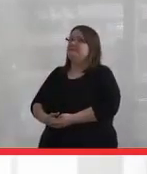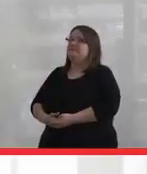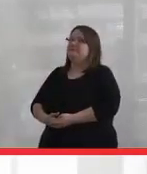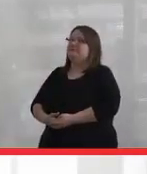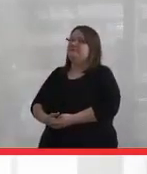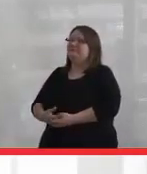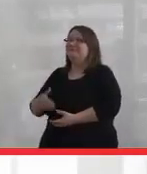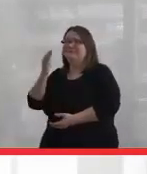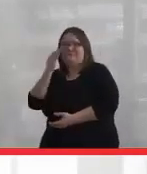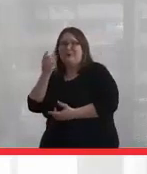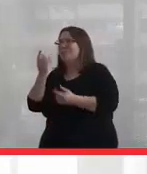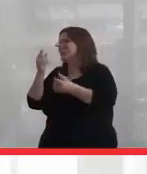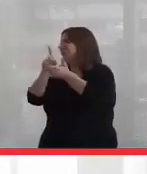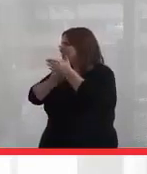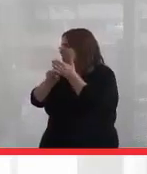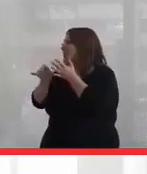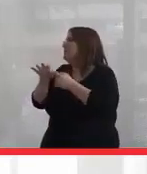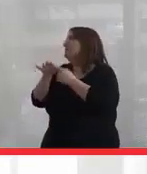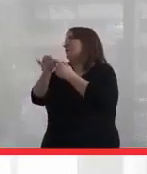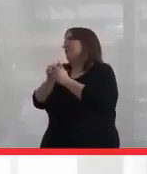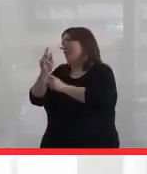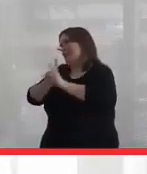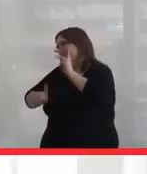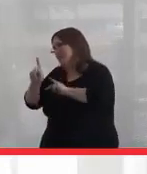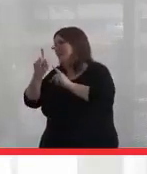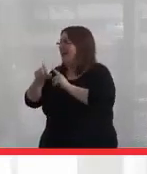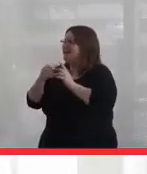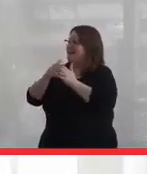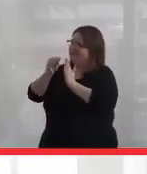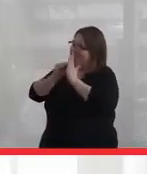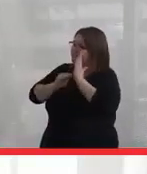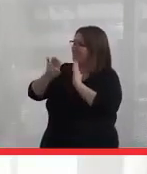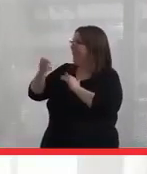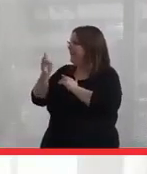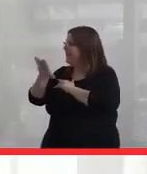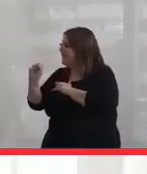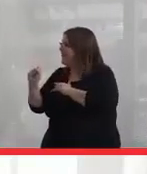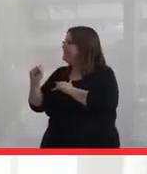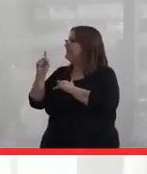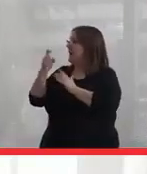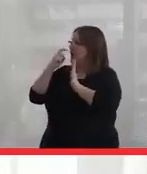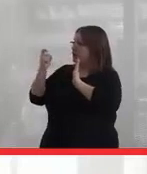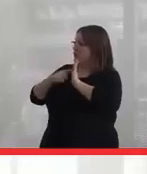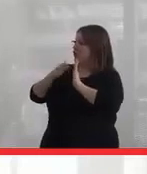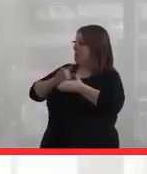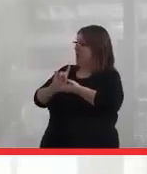When you're doing research, especially with human beings, you have to do ethics. And I had to acknowledge my own privilege,